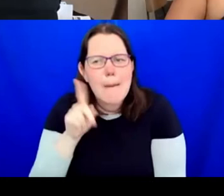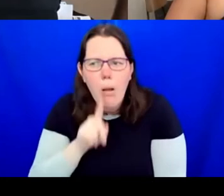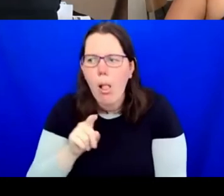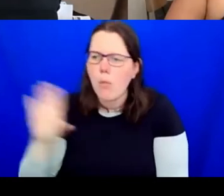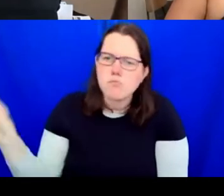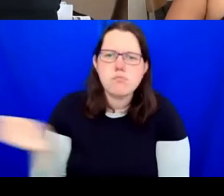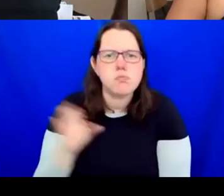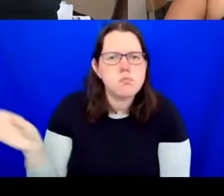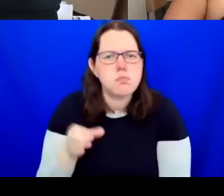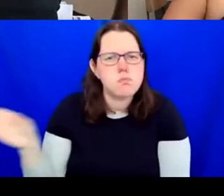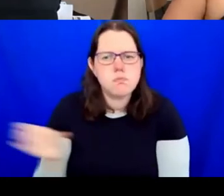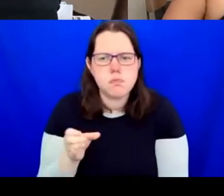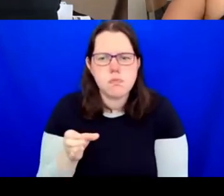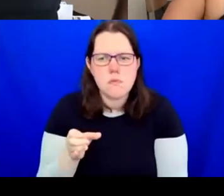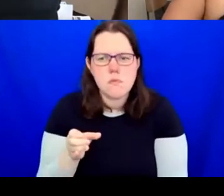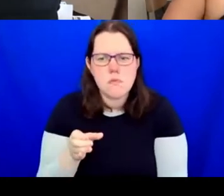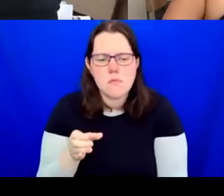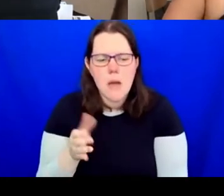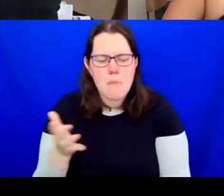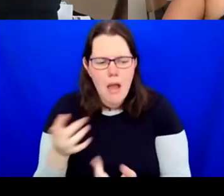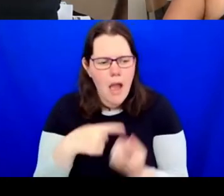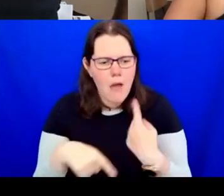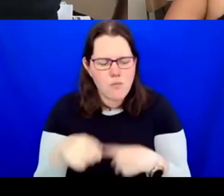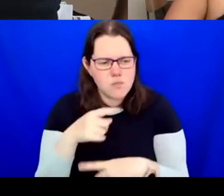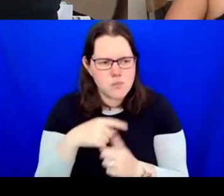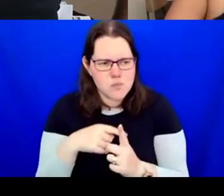but, actually, if we're not reflected in the culture of the organisation,